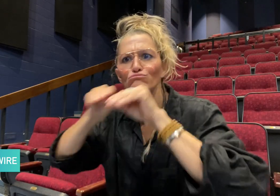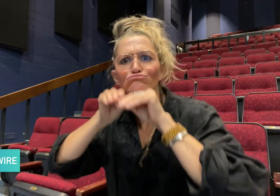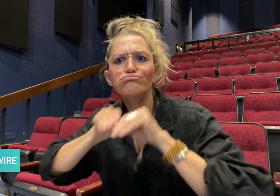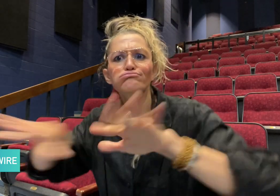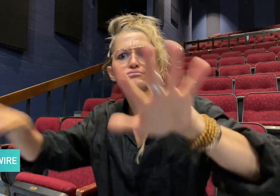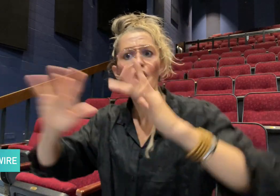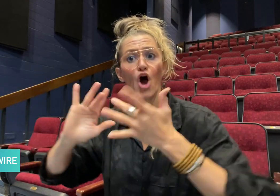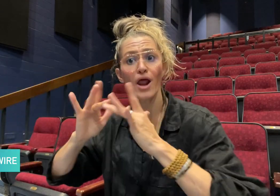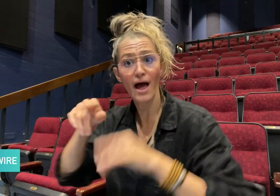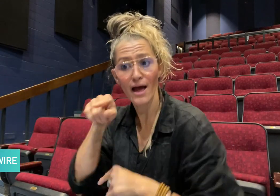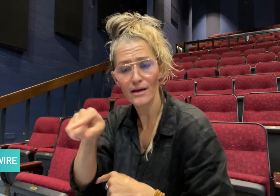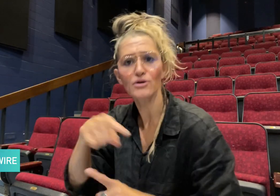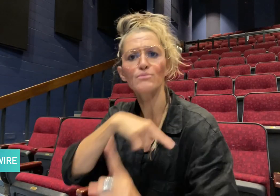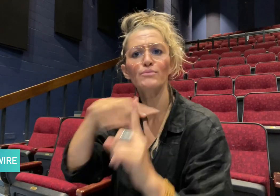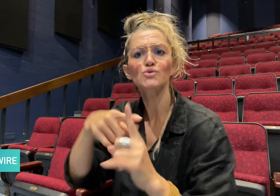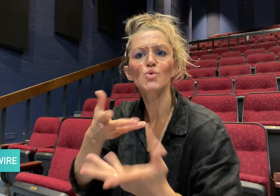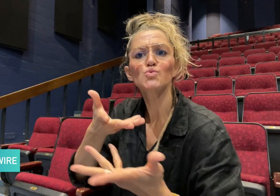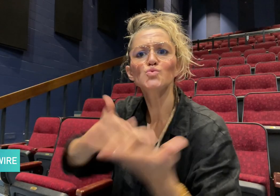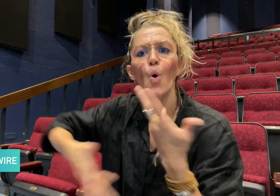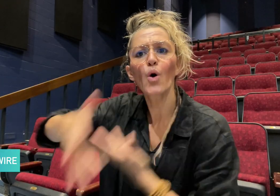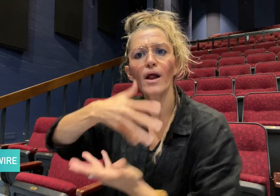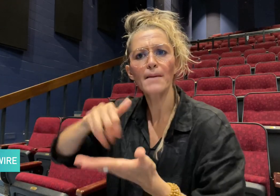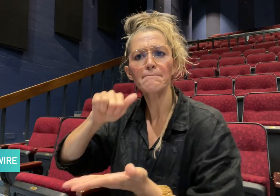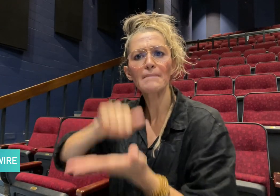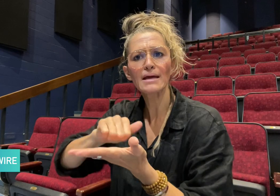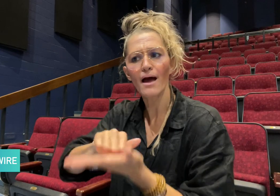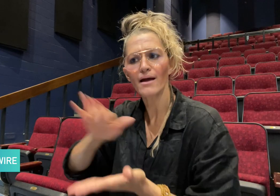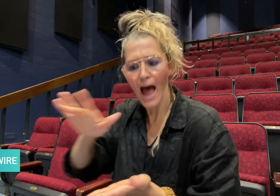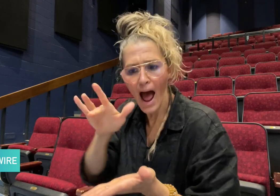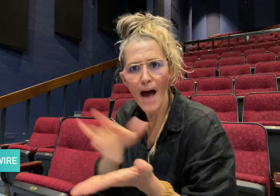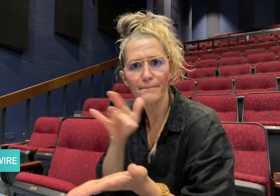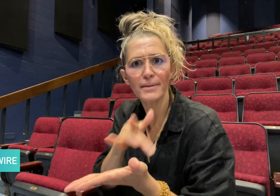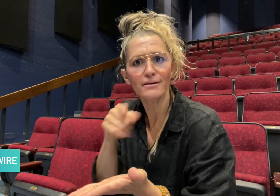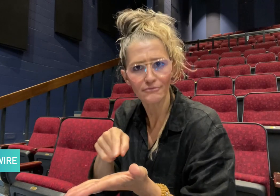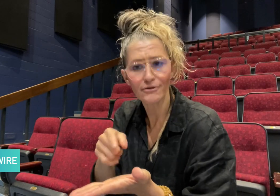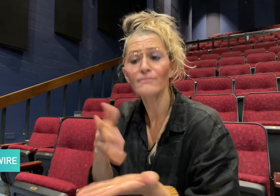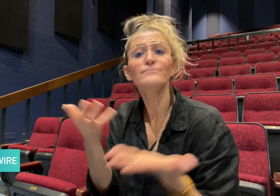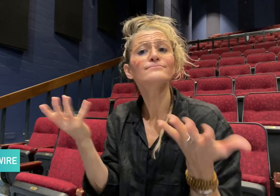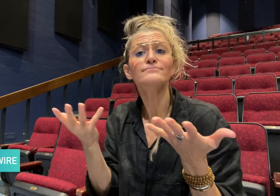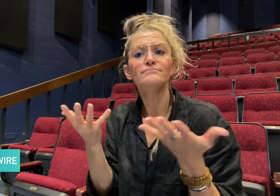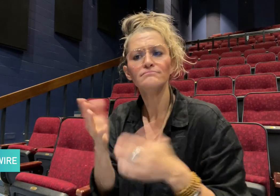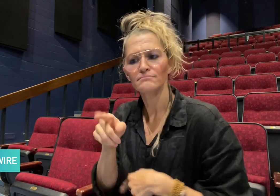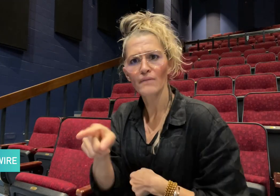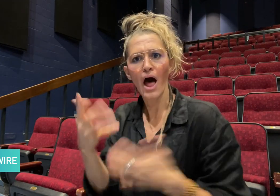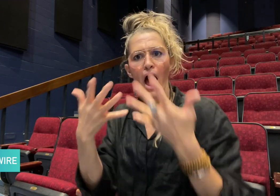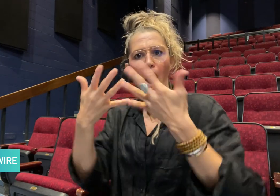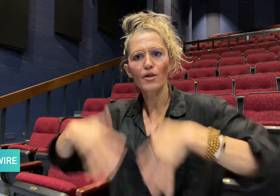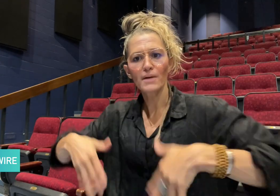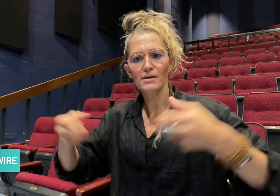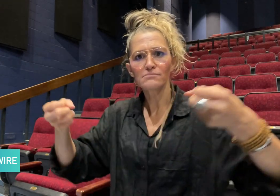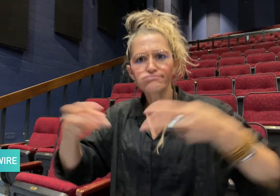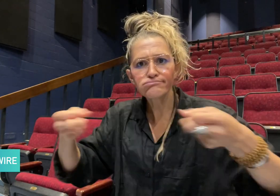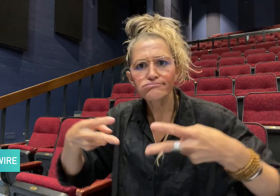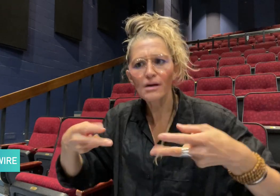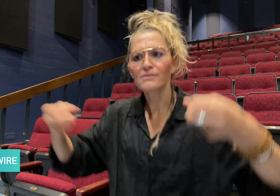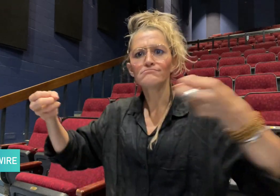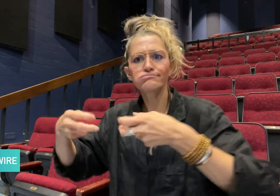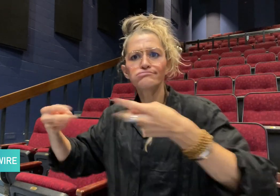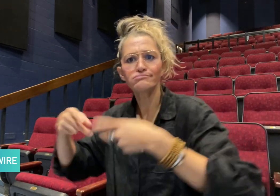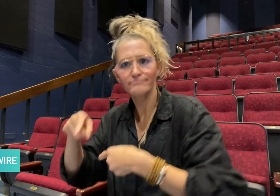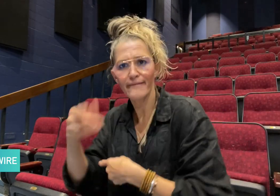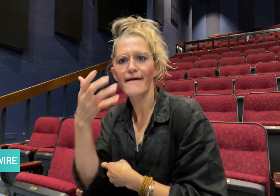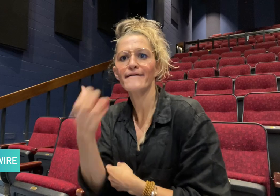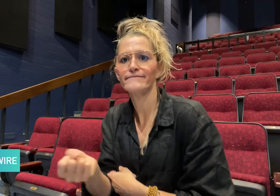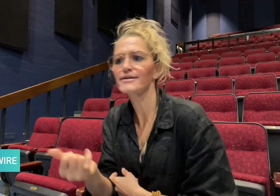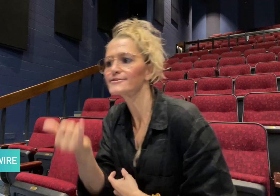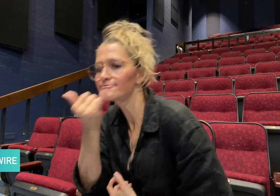found in many leading video conferencing and social media apps.